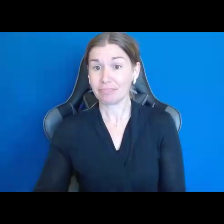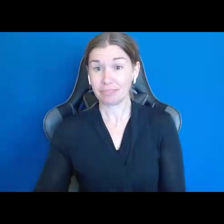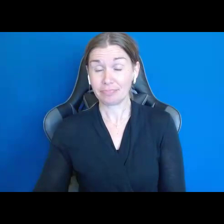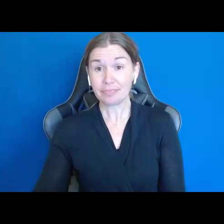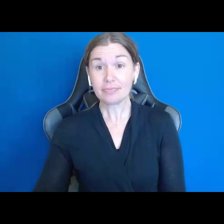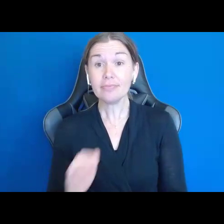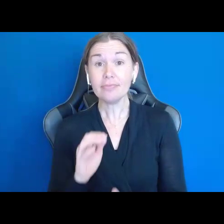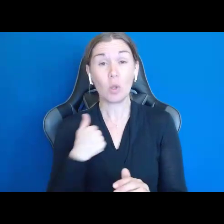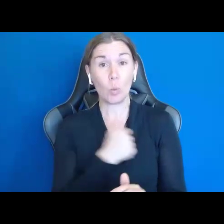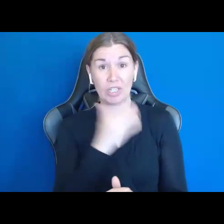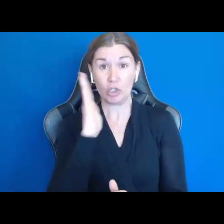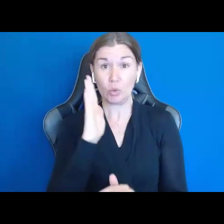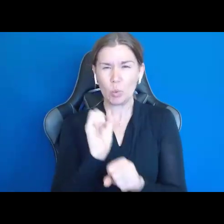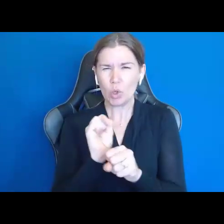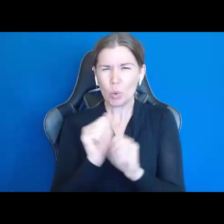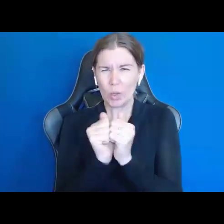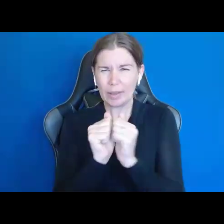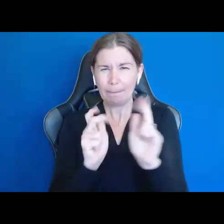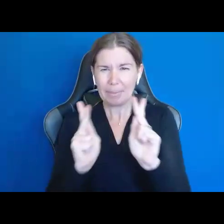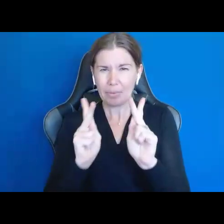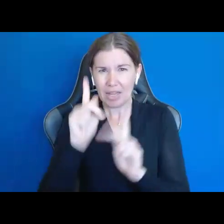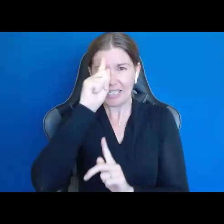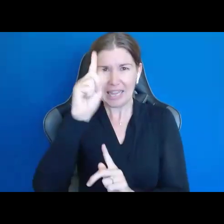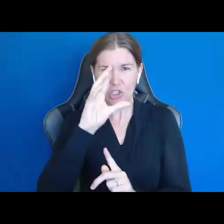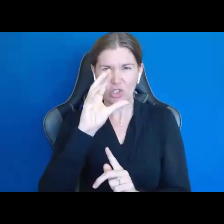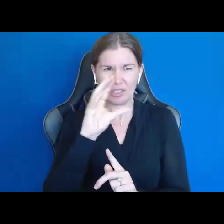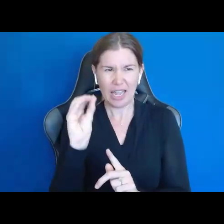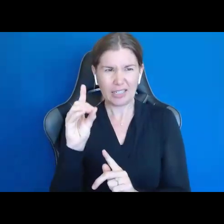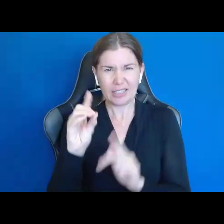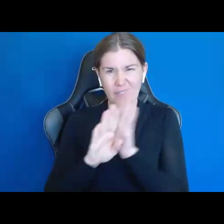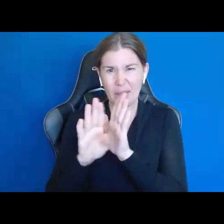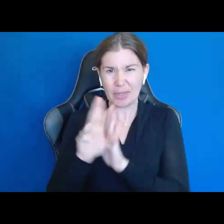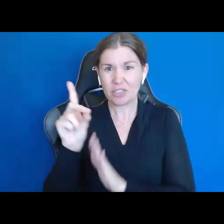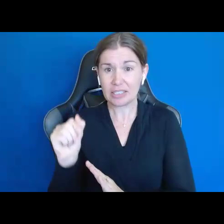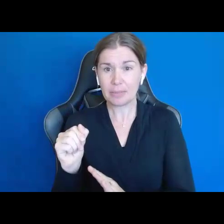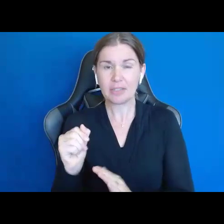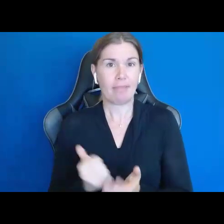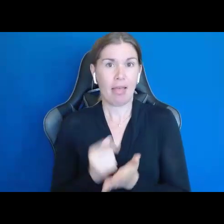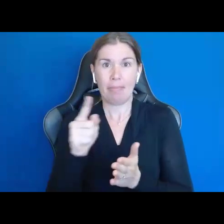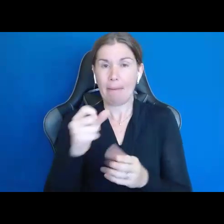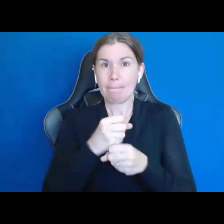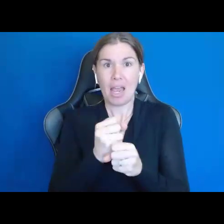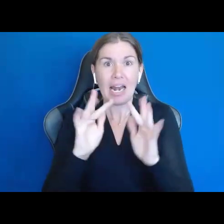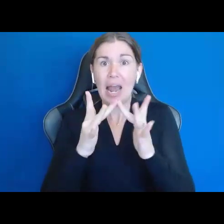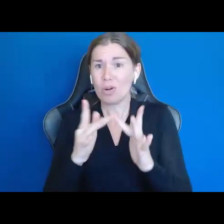and developmental disabilities; we talked to them about Supported Decision Making, helped them form networks, and then said, "go work your networks,